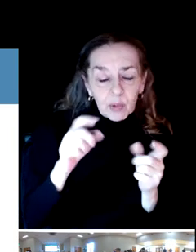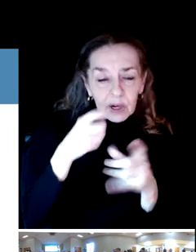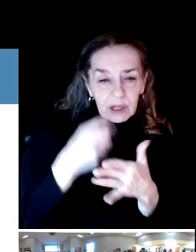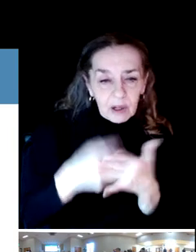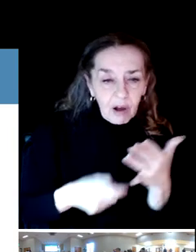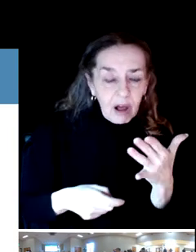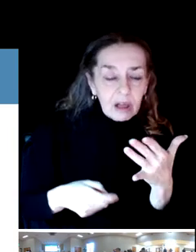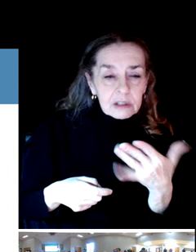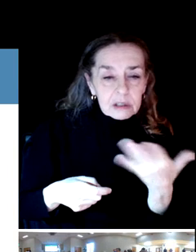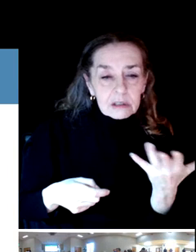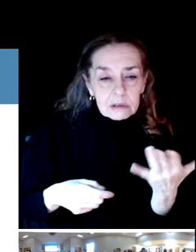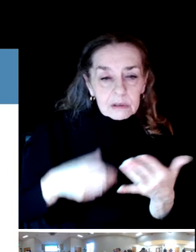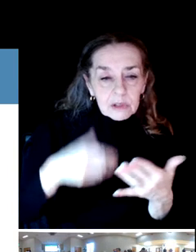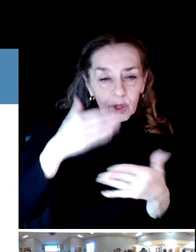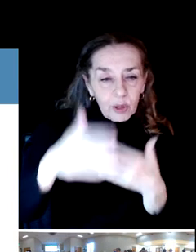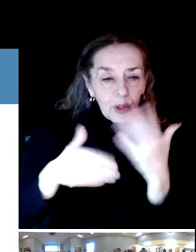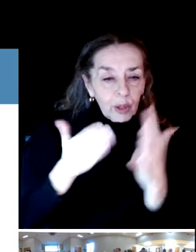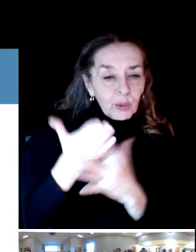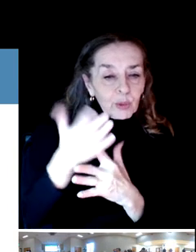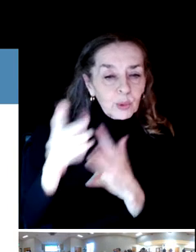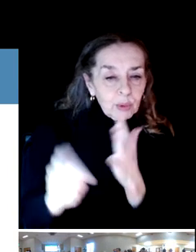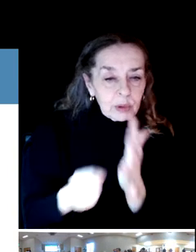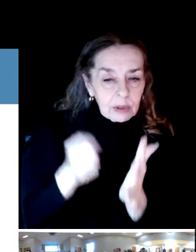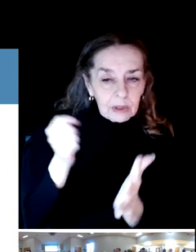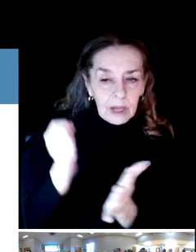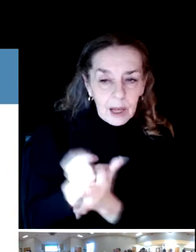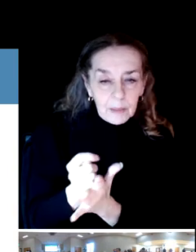So then we go to the final master plan.